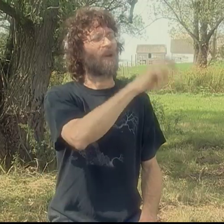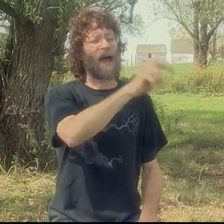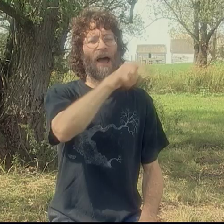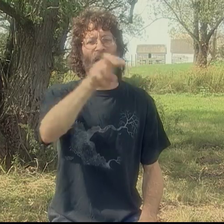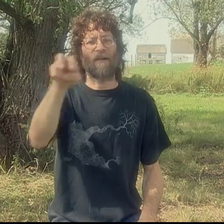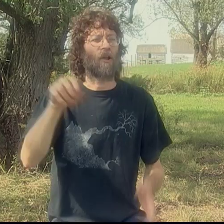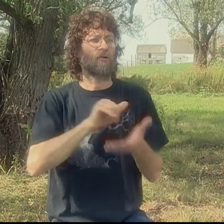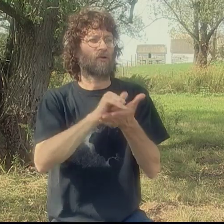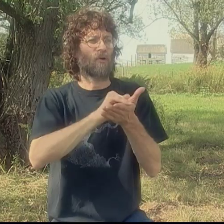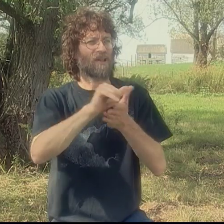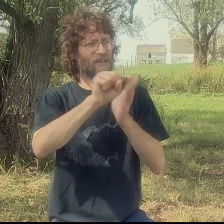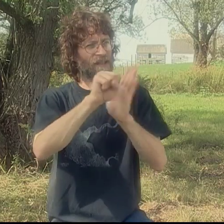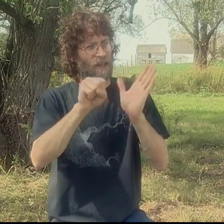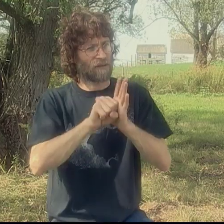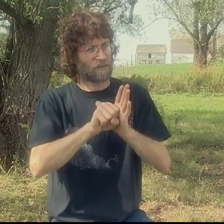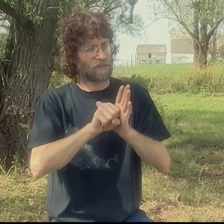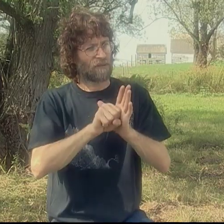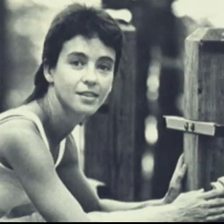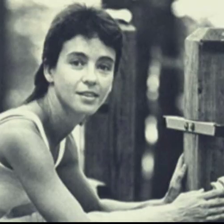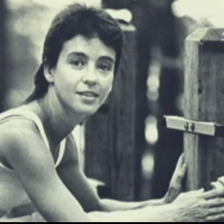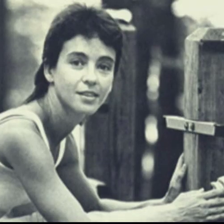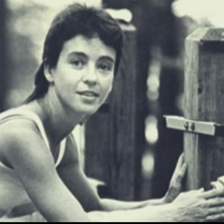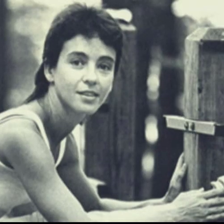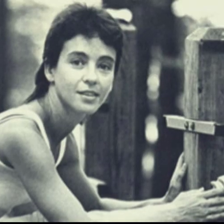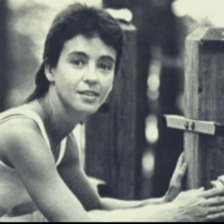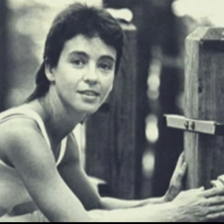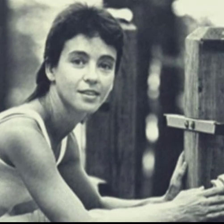So, they gave us a grant to travel around New York State.